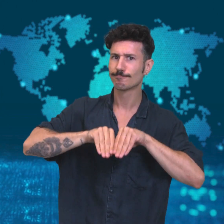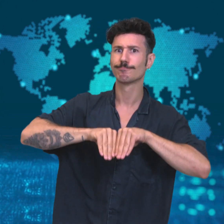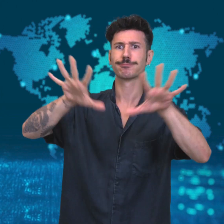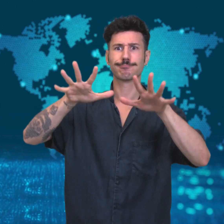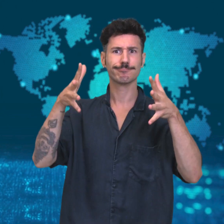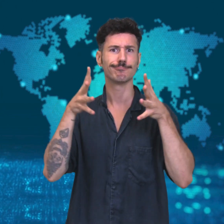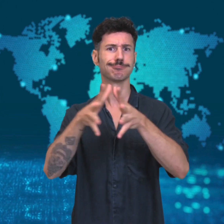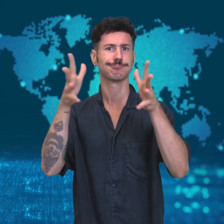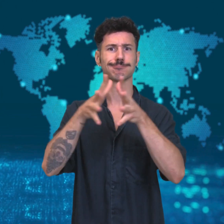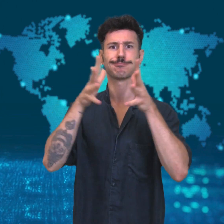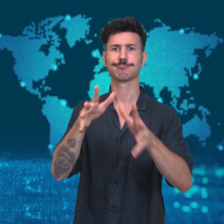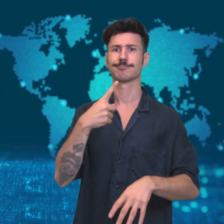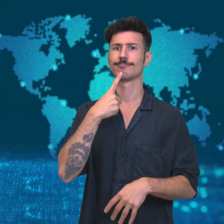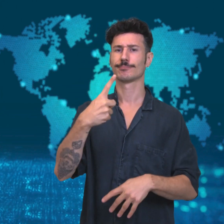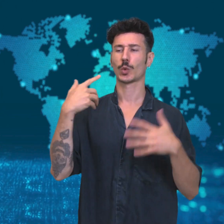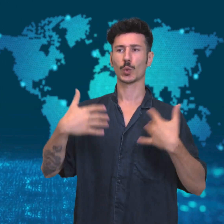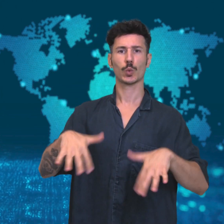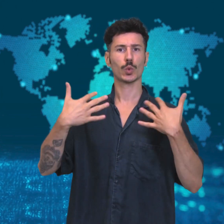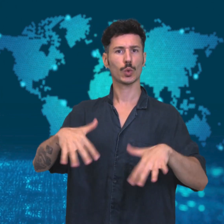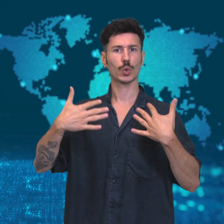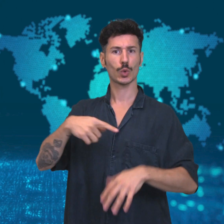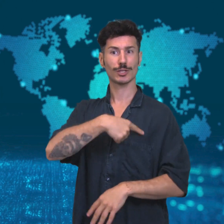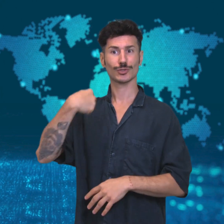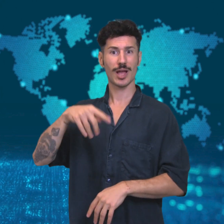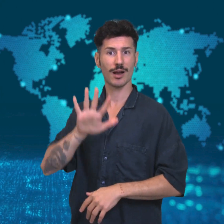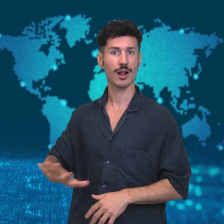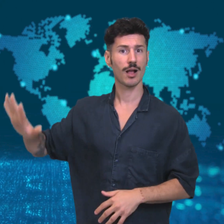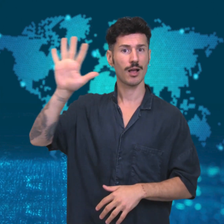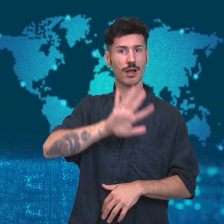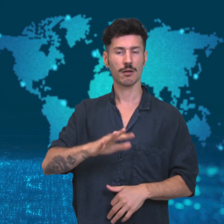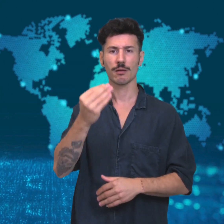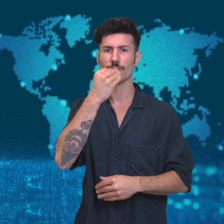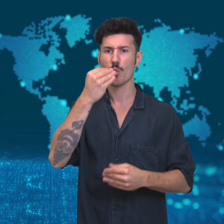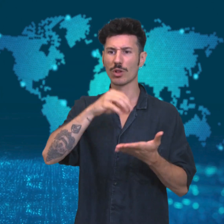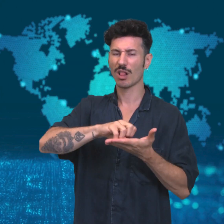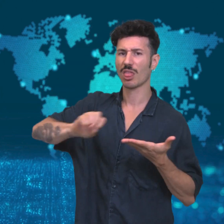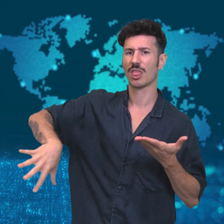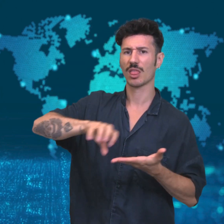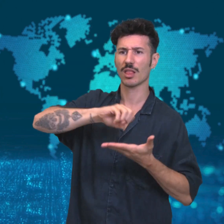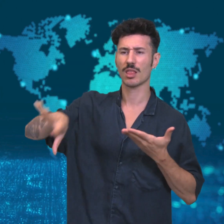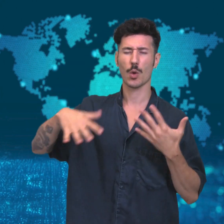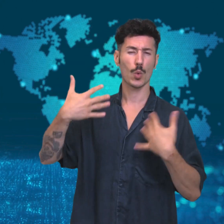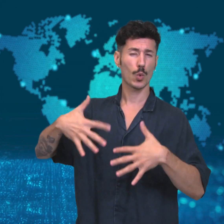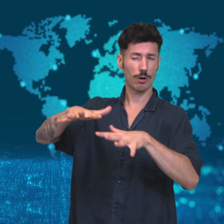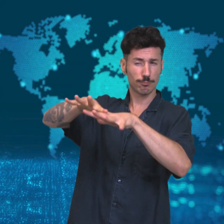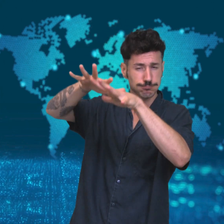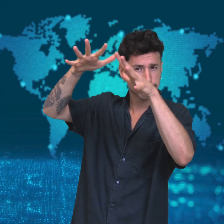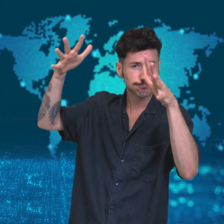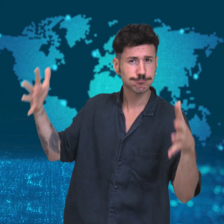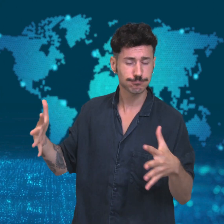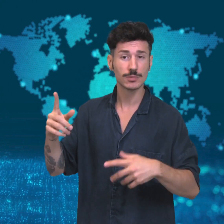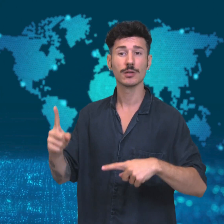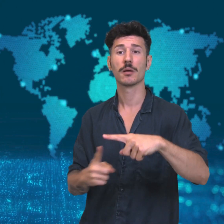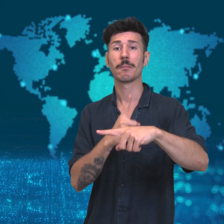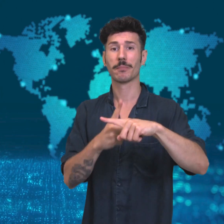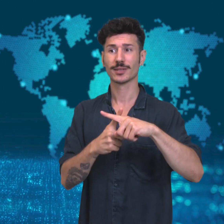President Xi Jinping in which he called attention to “shocking” levels